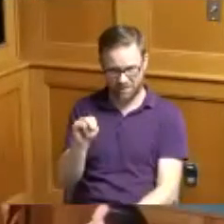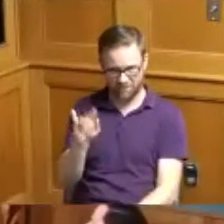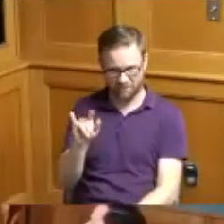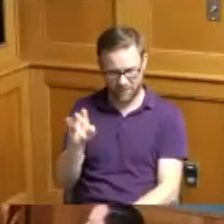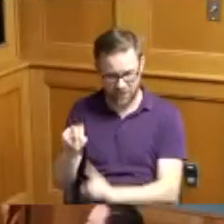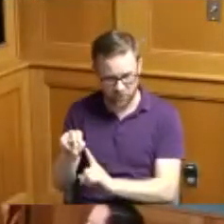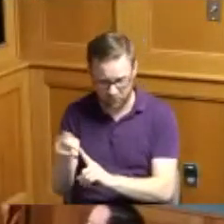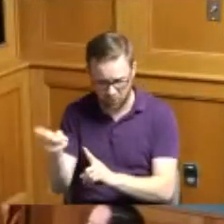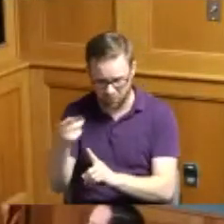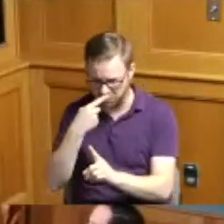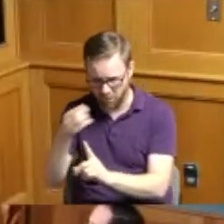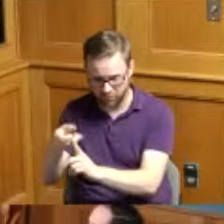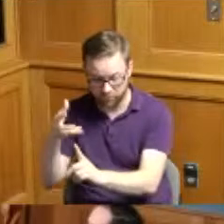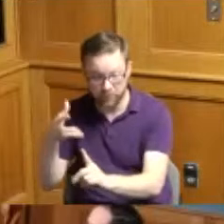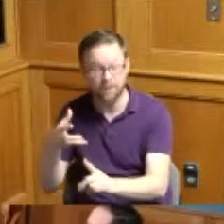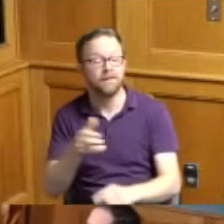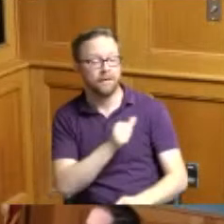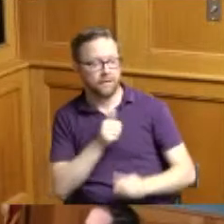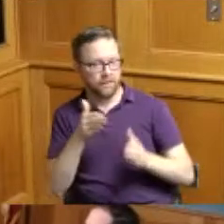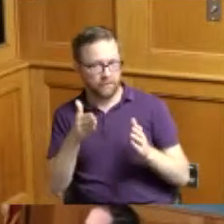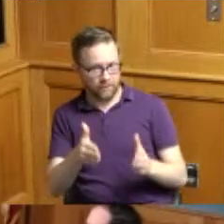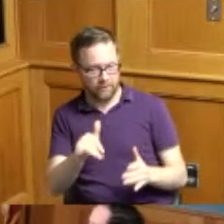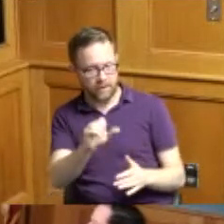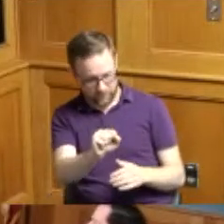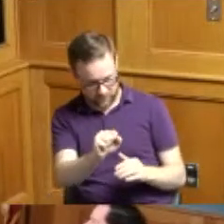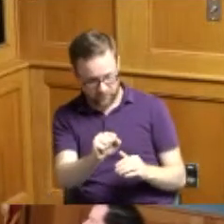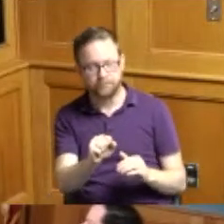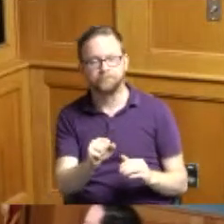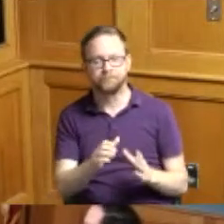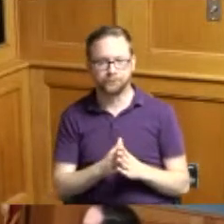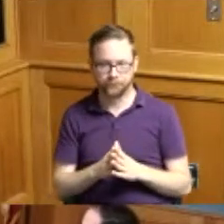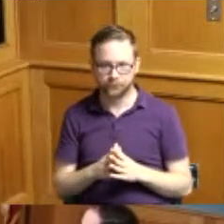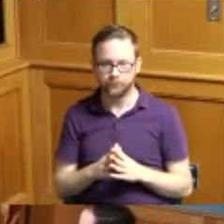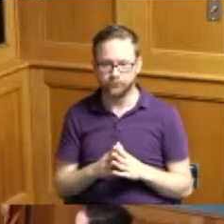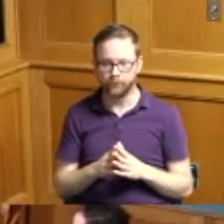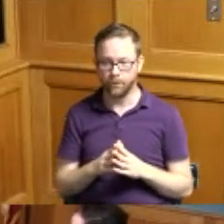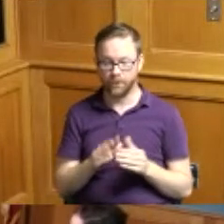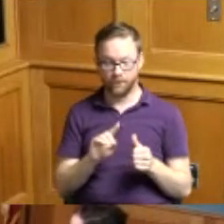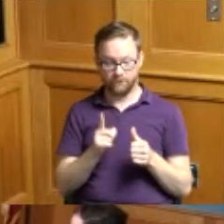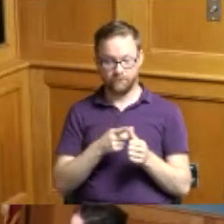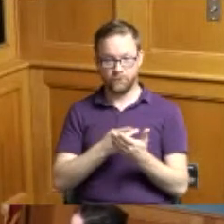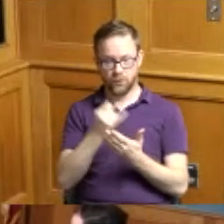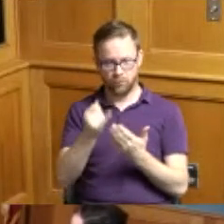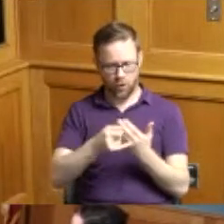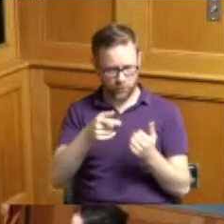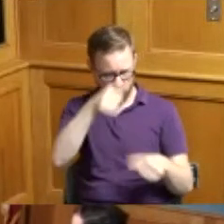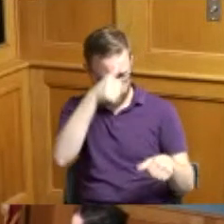Madam President Madam Vice President so the the the initial project if you remember for